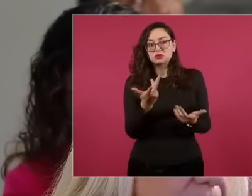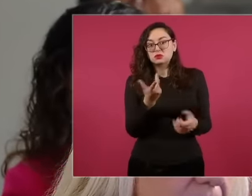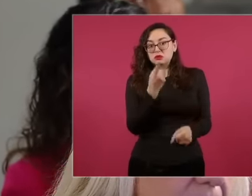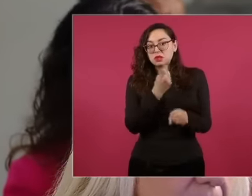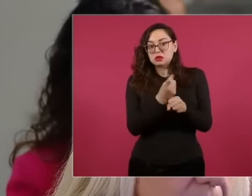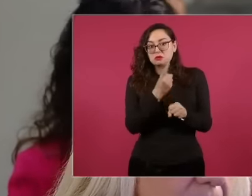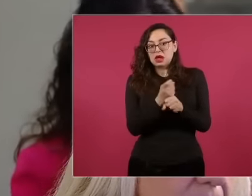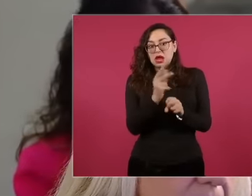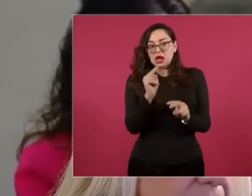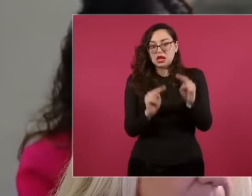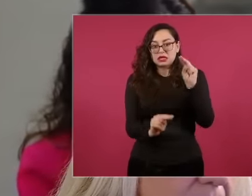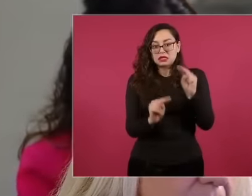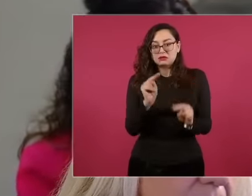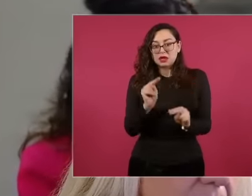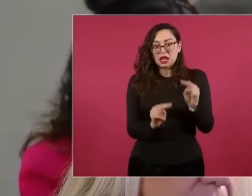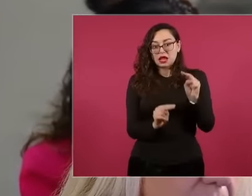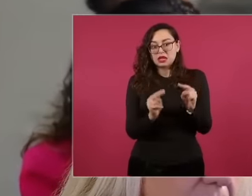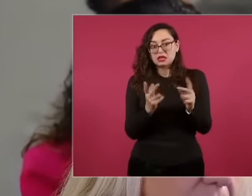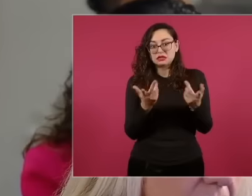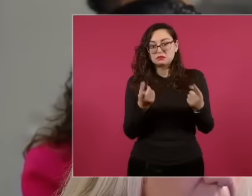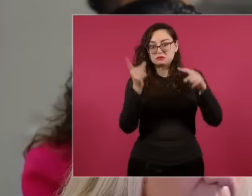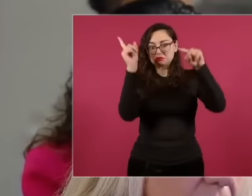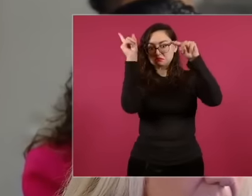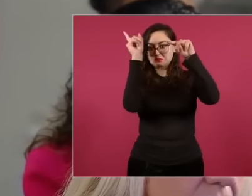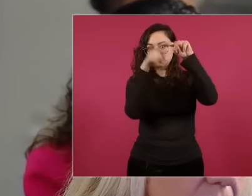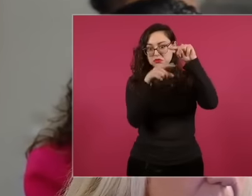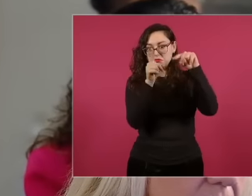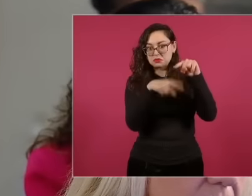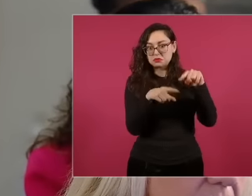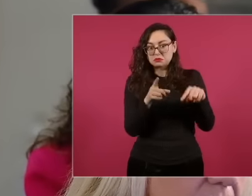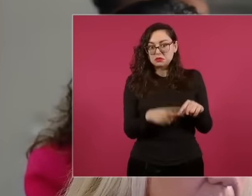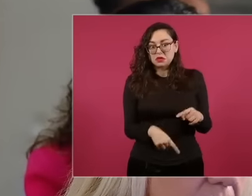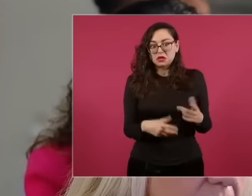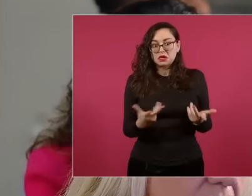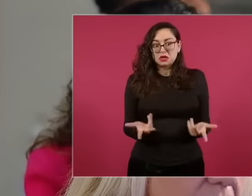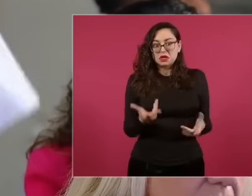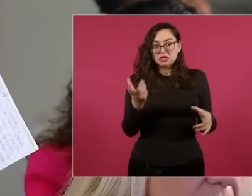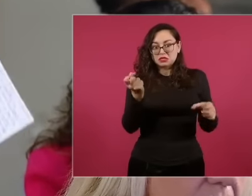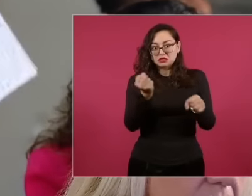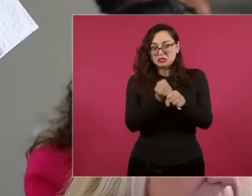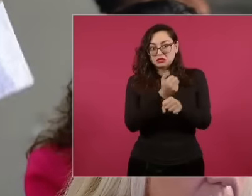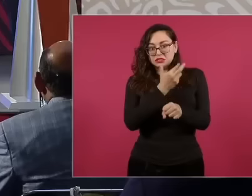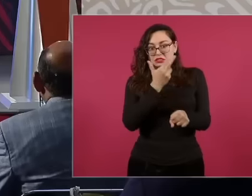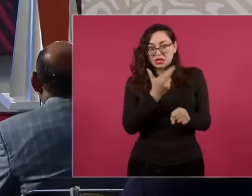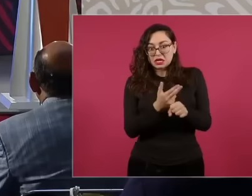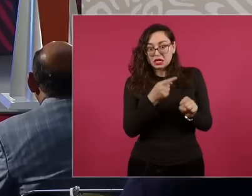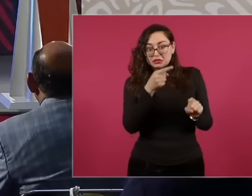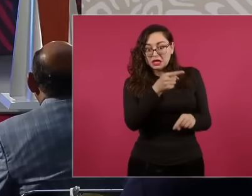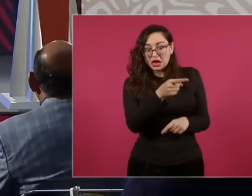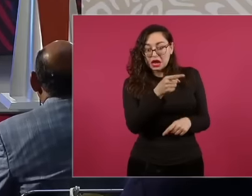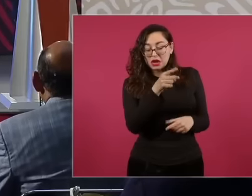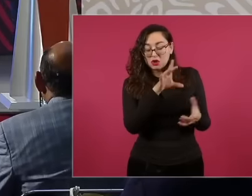stairs that are swept from top to bottom a secretary shere for example is there no because